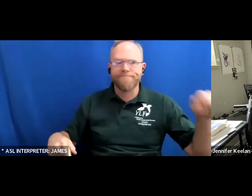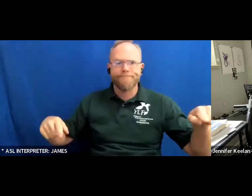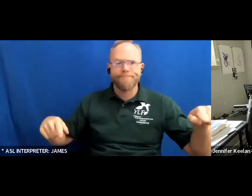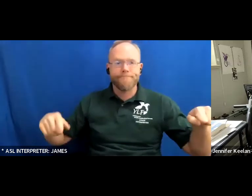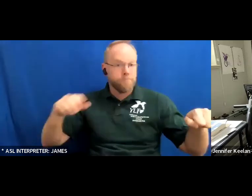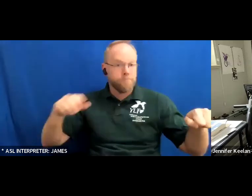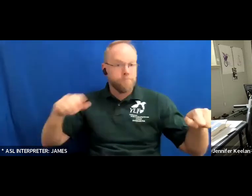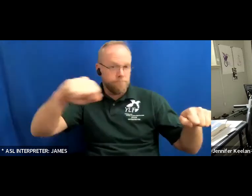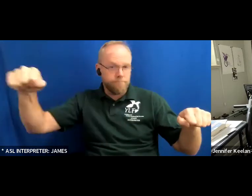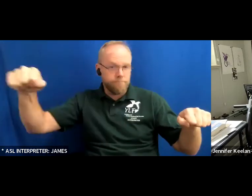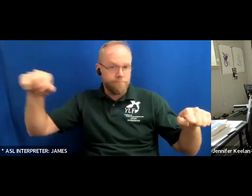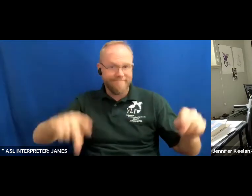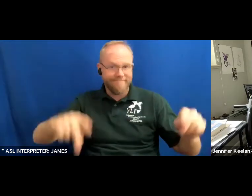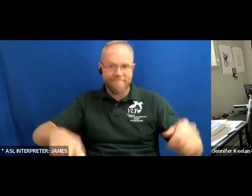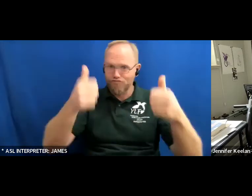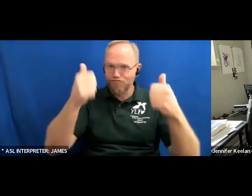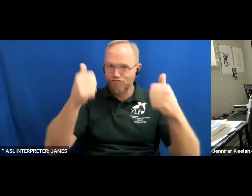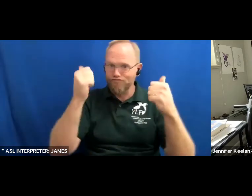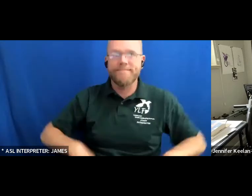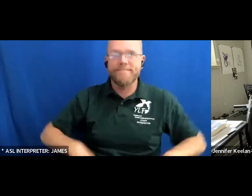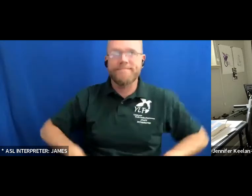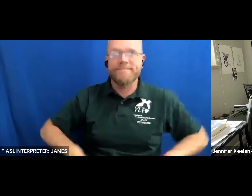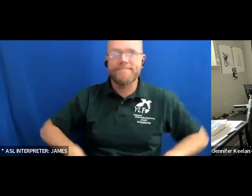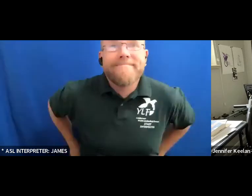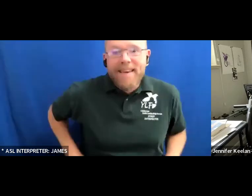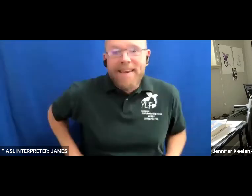okay great please see jennifer and i'll change the slides whenever you tell me too